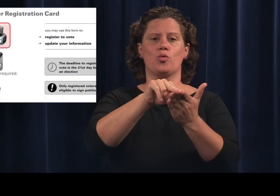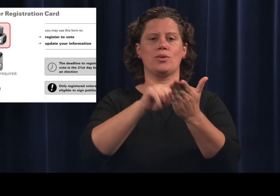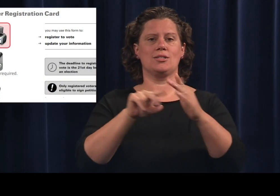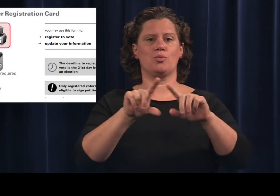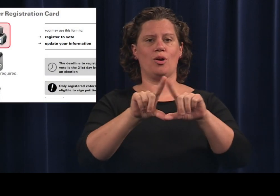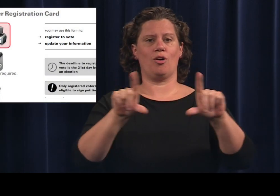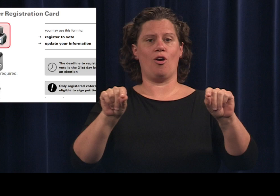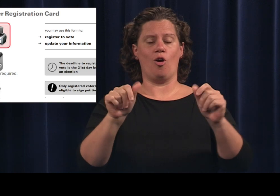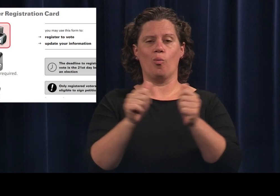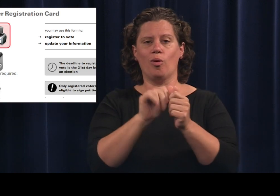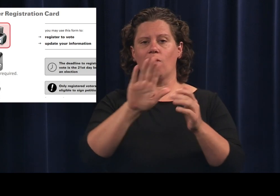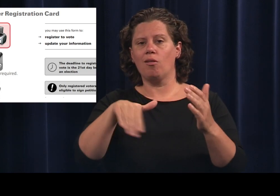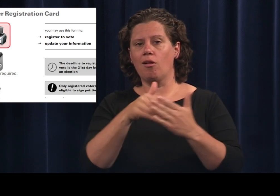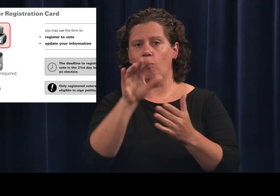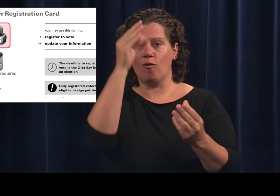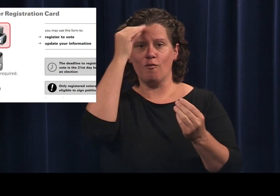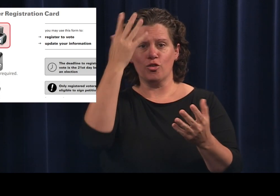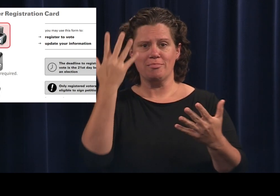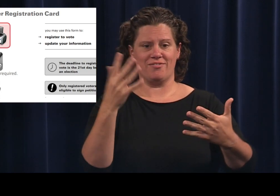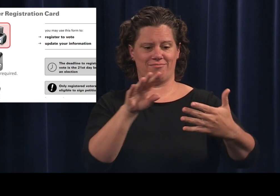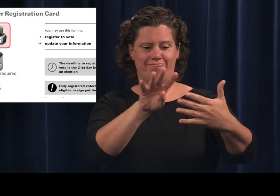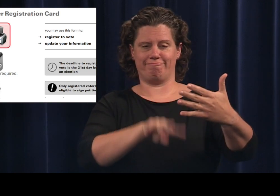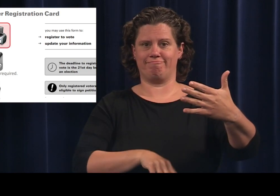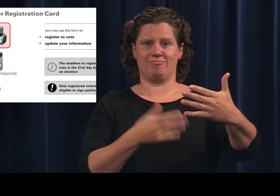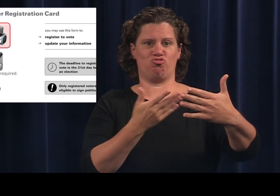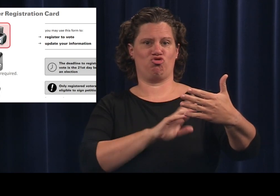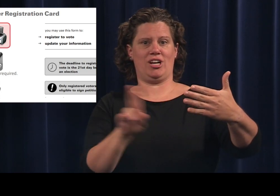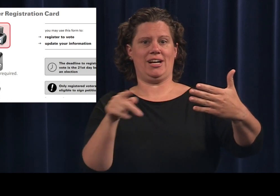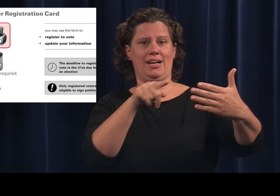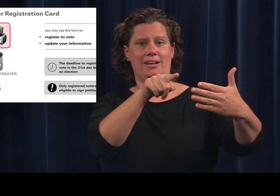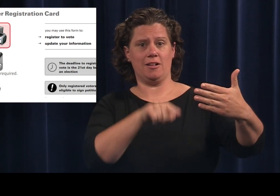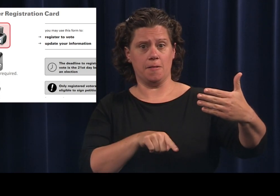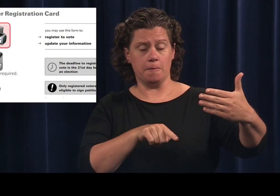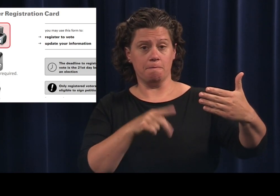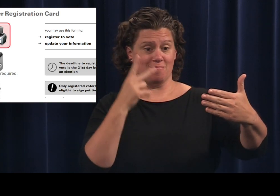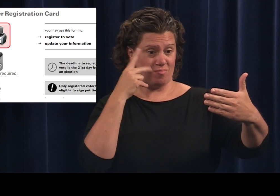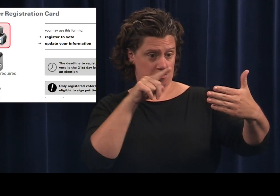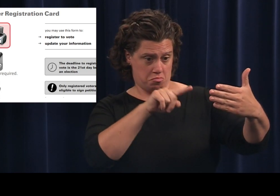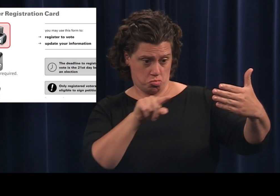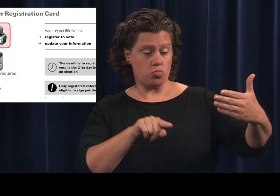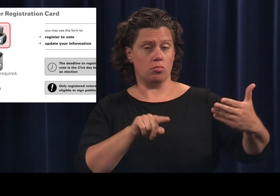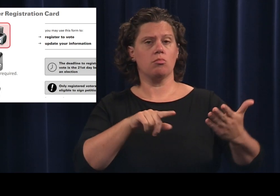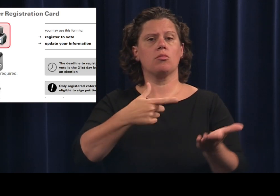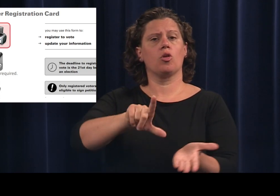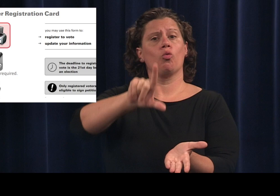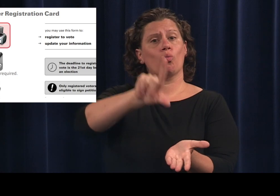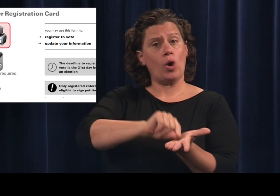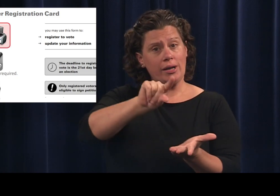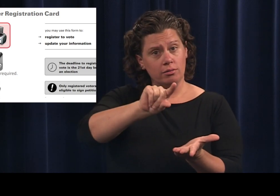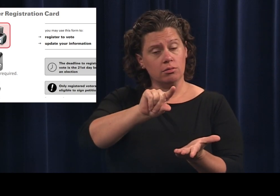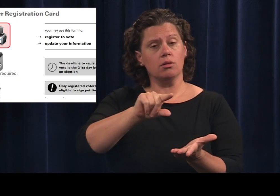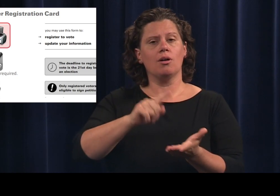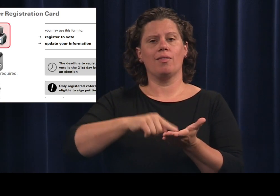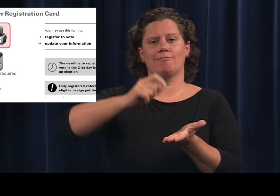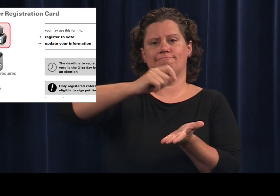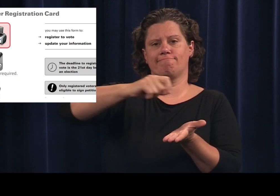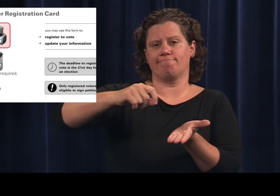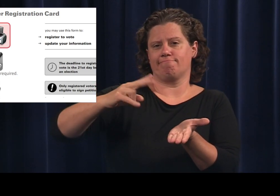Print, sign and then mail the form